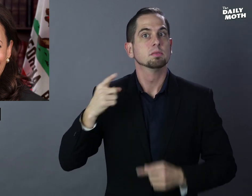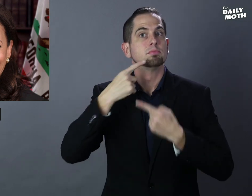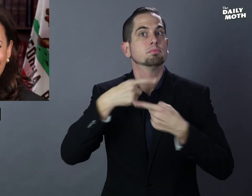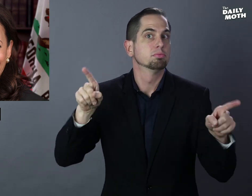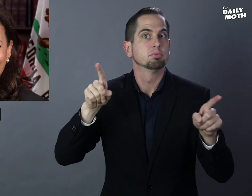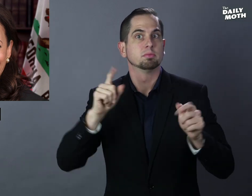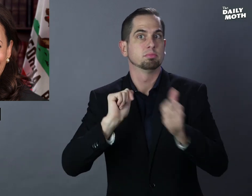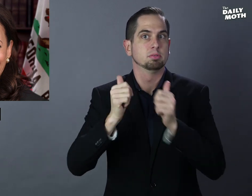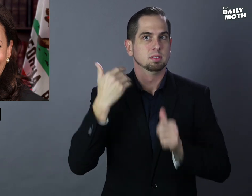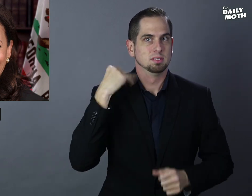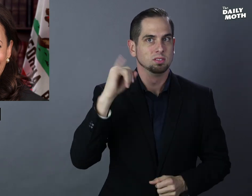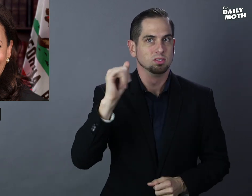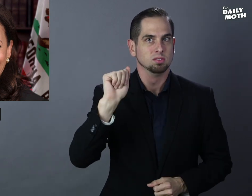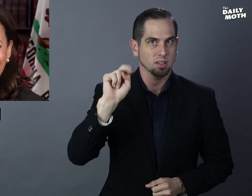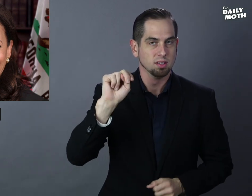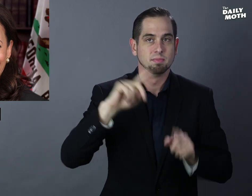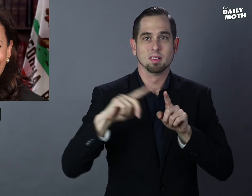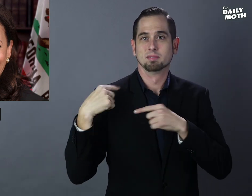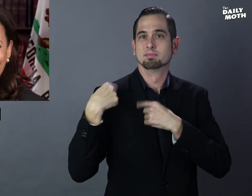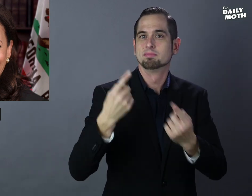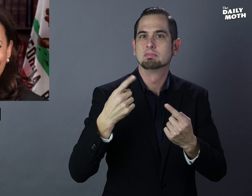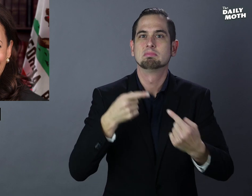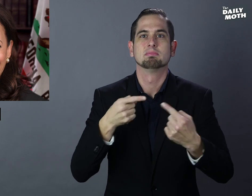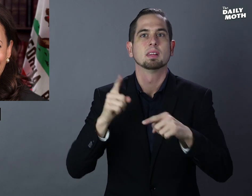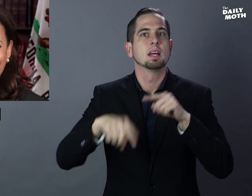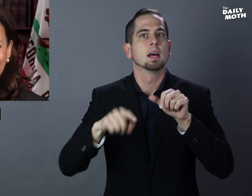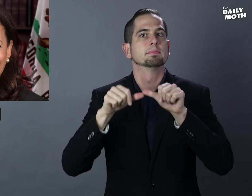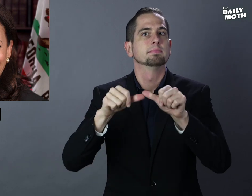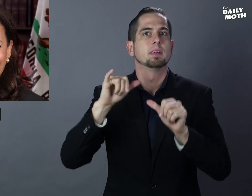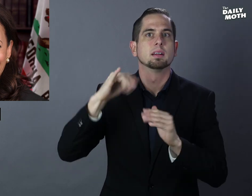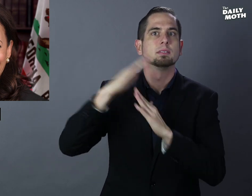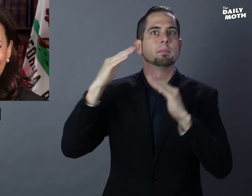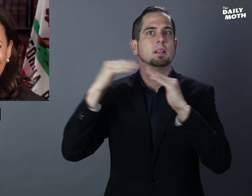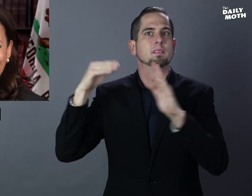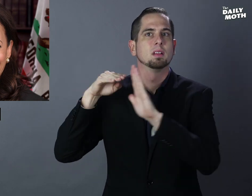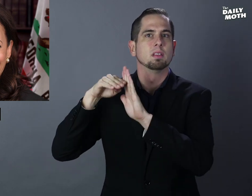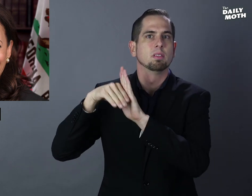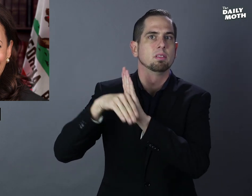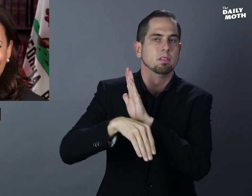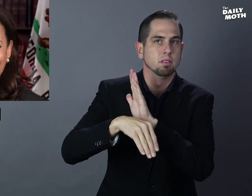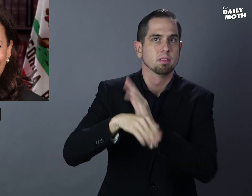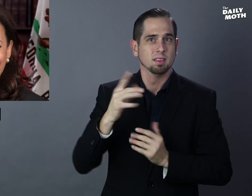when she announced her candidacy in January, but has struggled to keep her momentum.